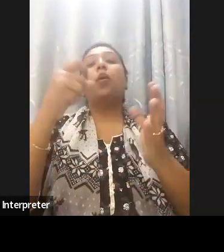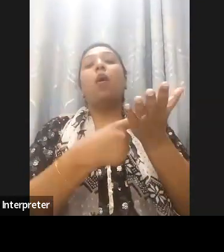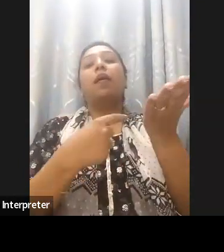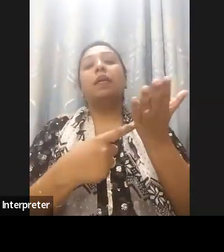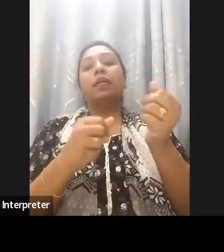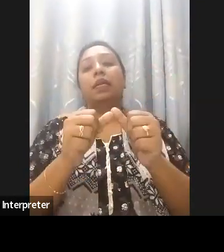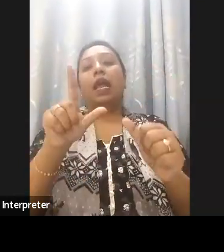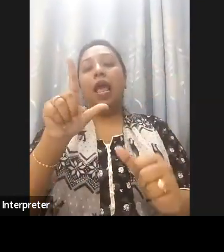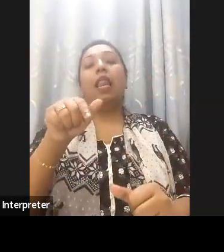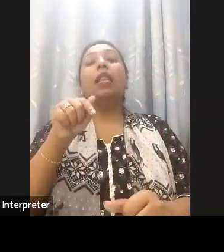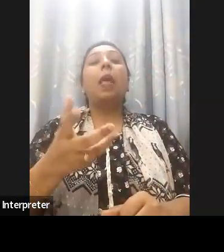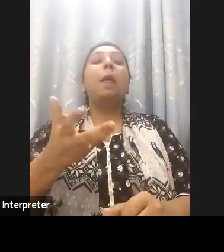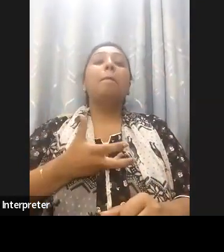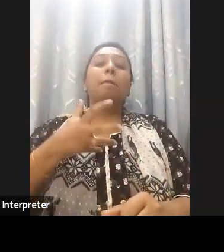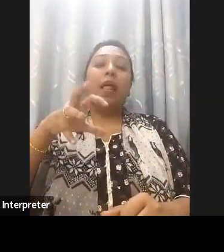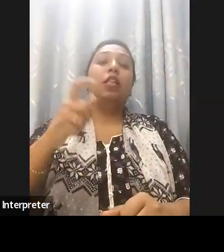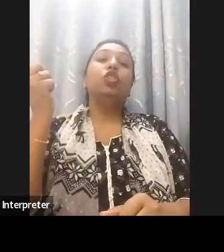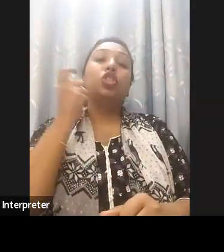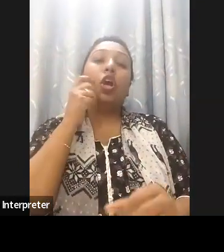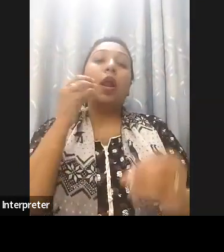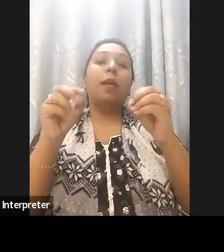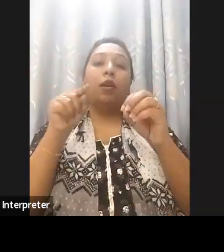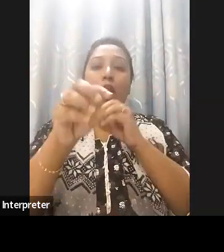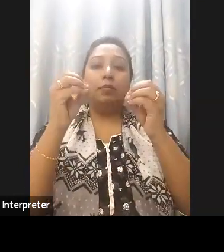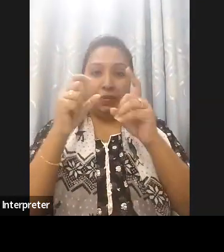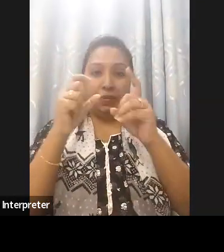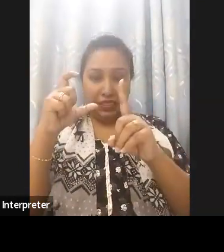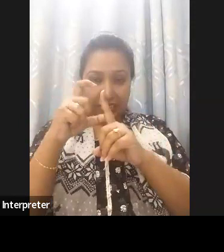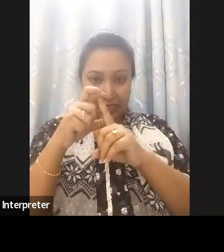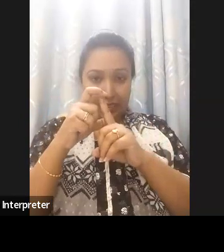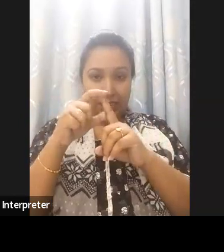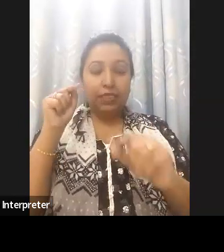it follows accessibility standards setting an example as the world's largest accessible portal - my gov